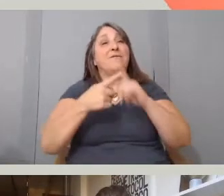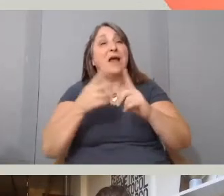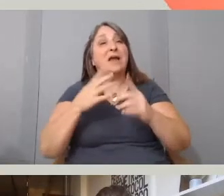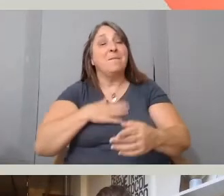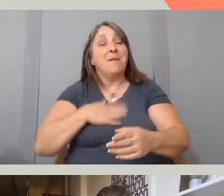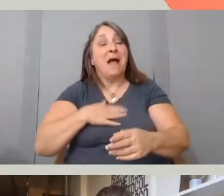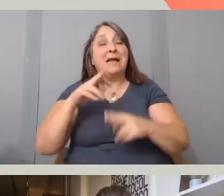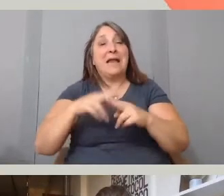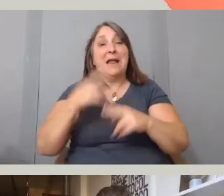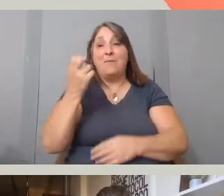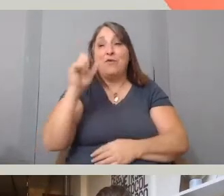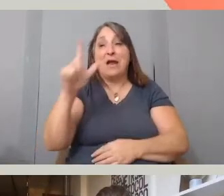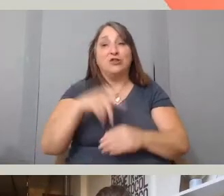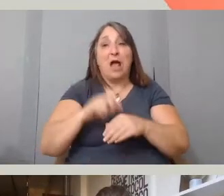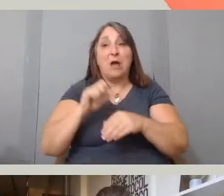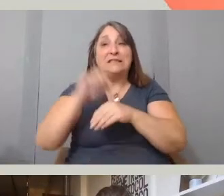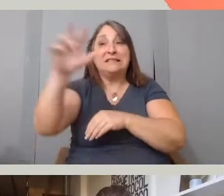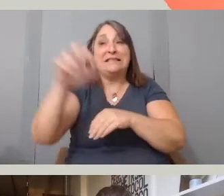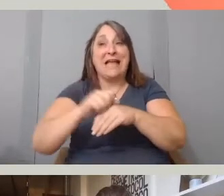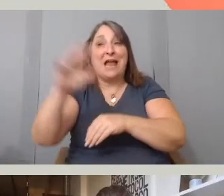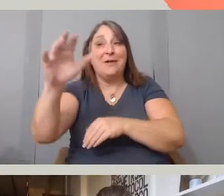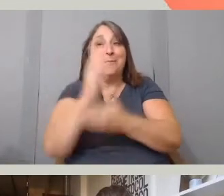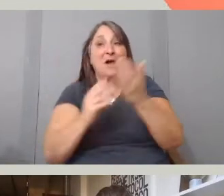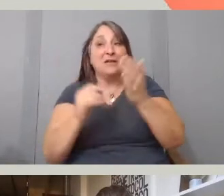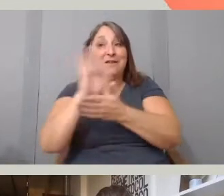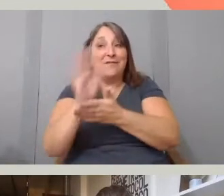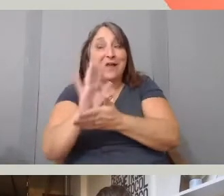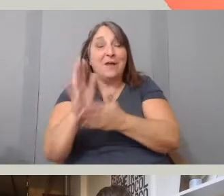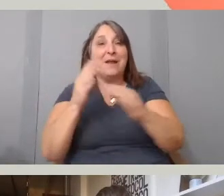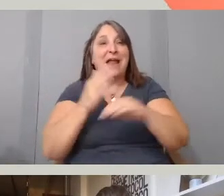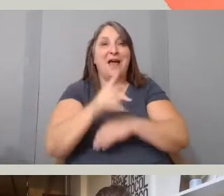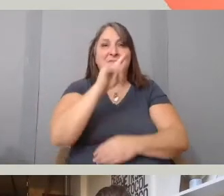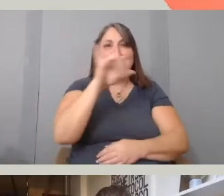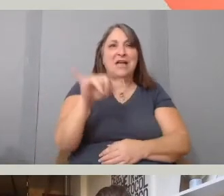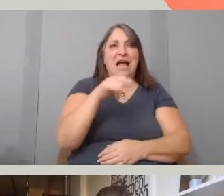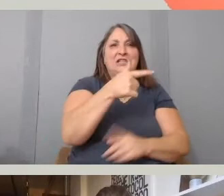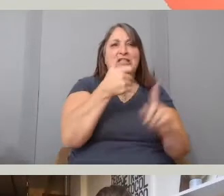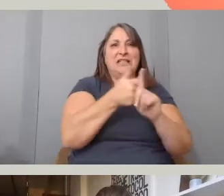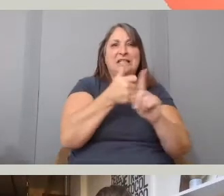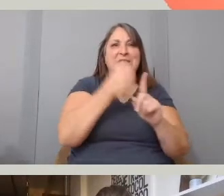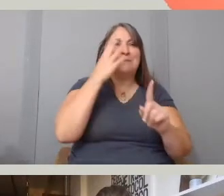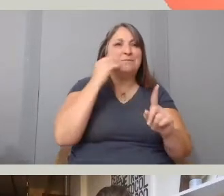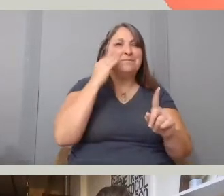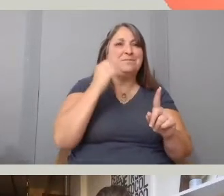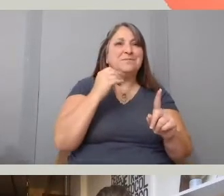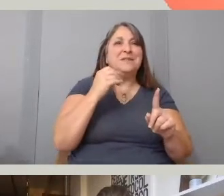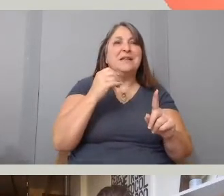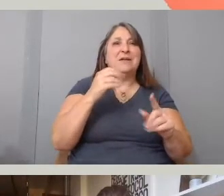and after Ty explains her experience with learning about Latasha's death,